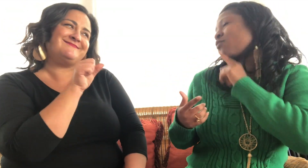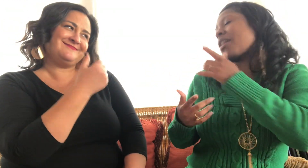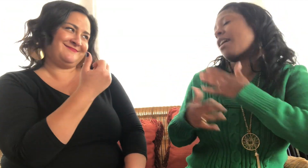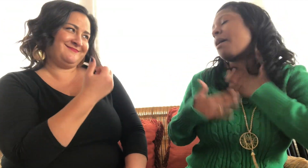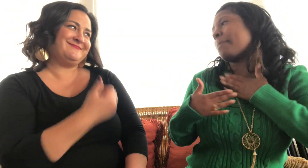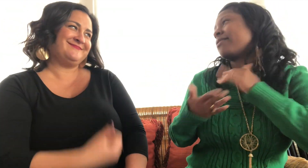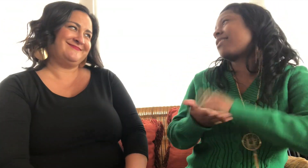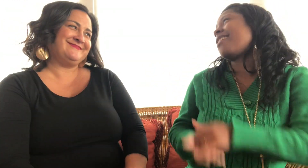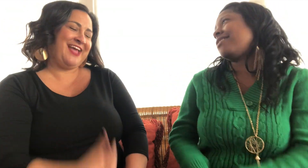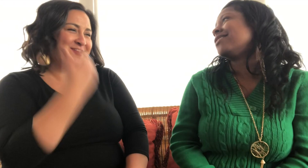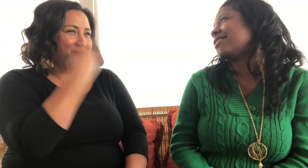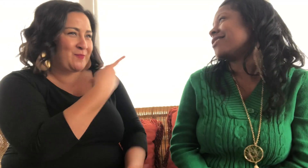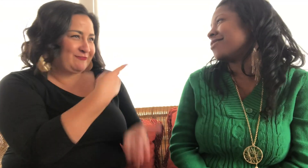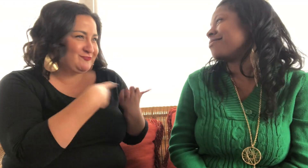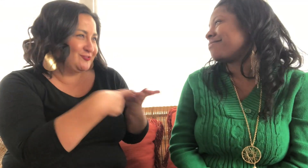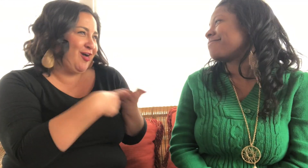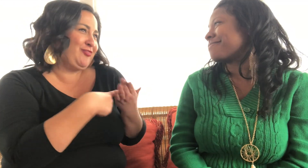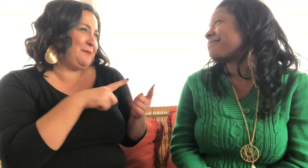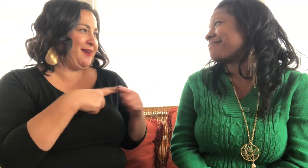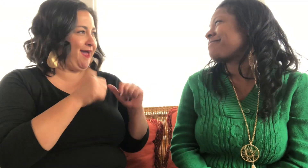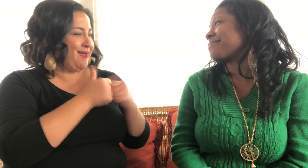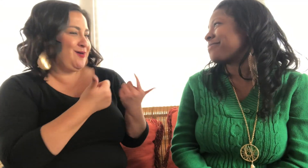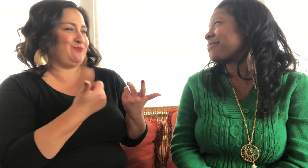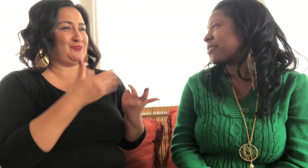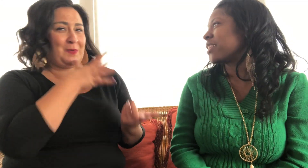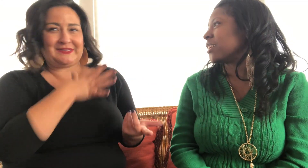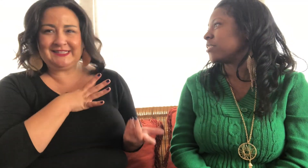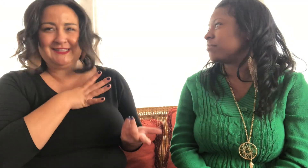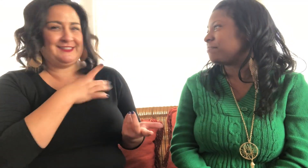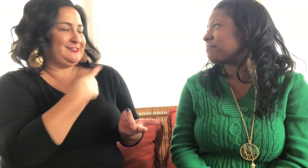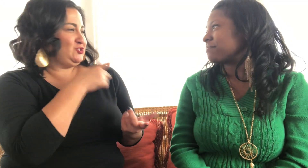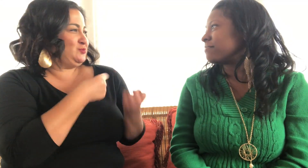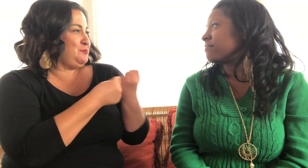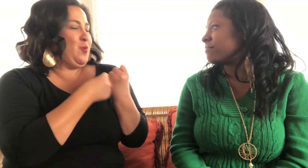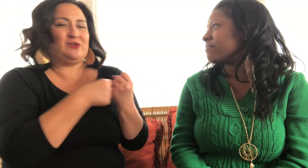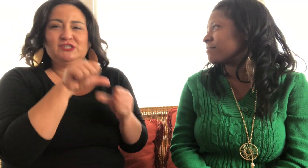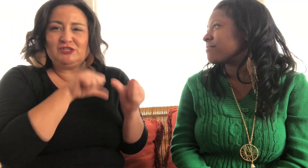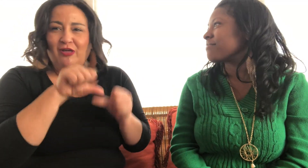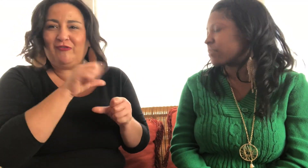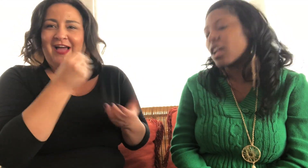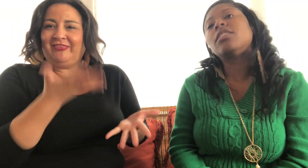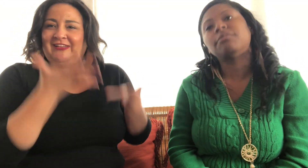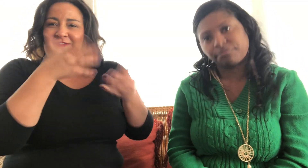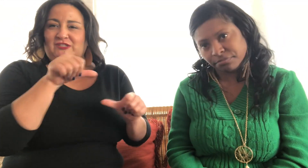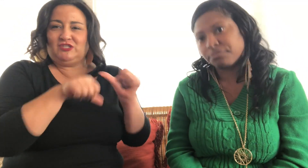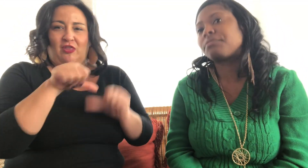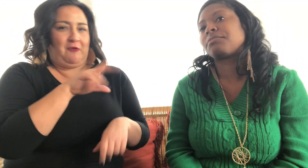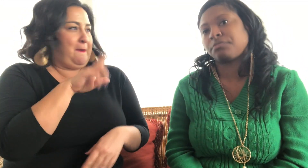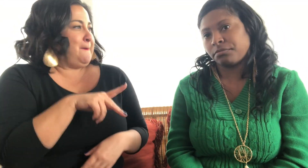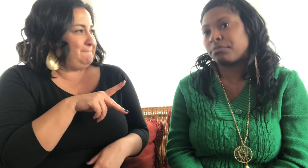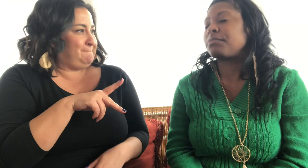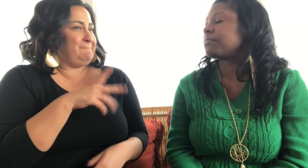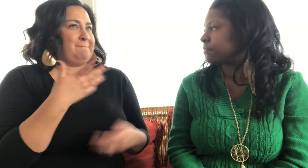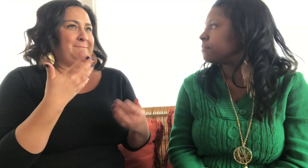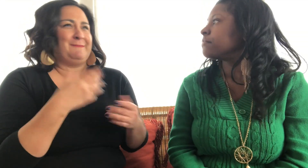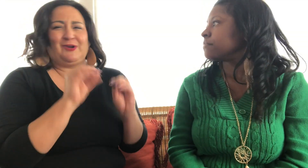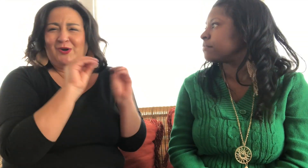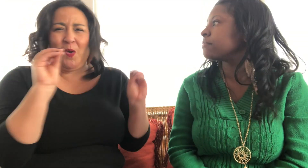Yes. I'm happy about that. I know we were talking about how women should support each other and lift each other up.